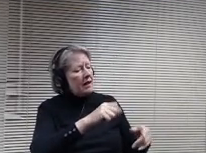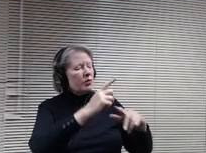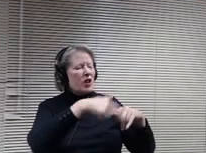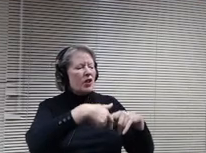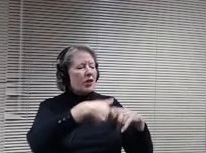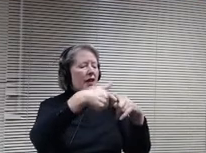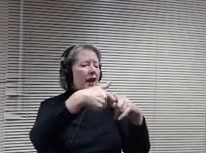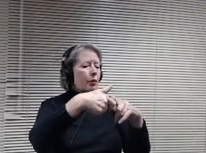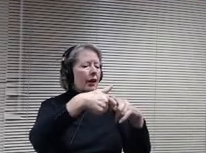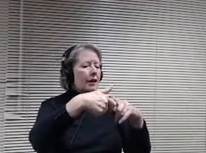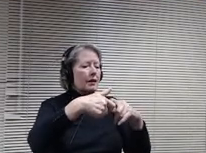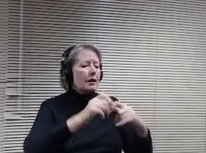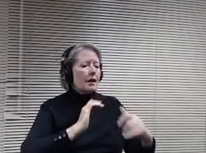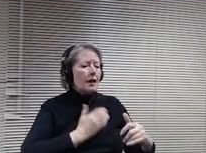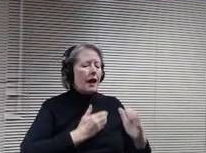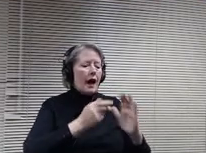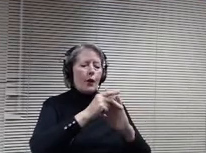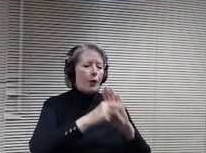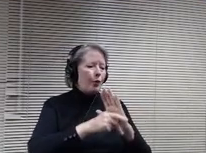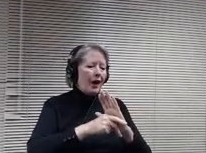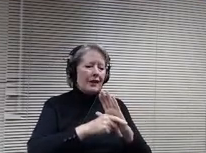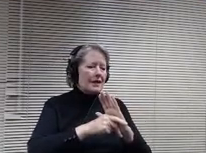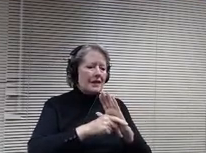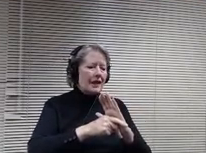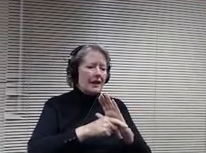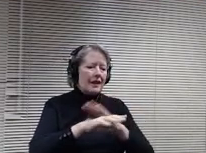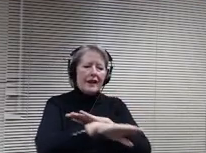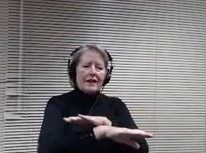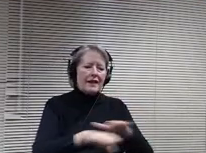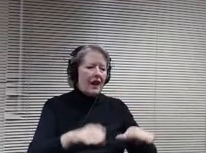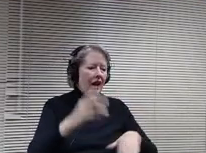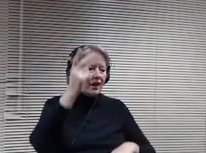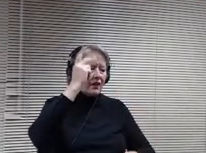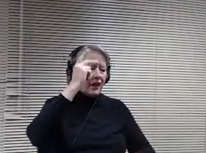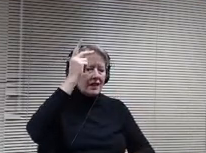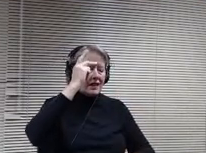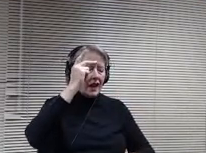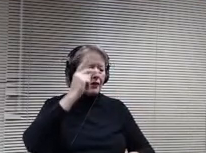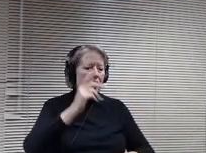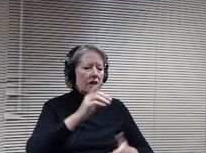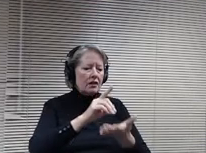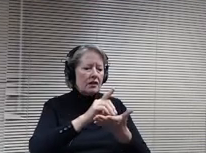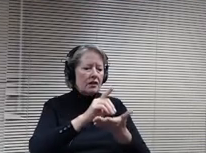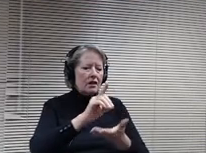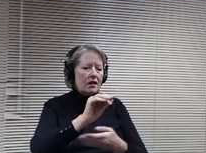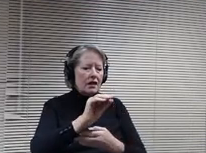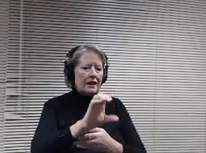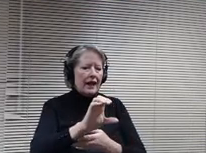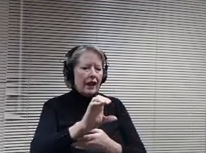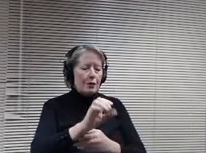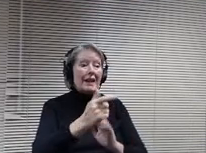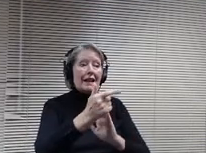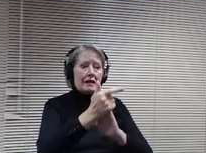not a philosophical document, it's more of its legally binding in our legal document for protection for the district and